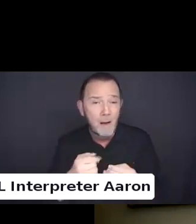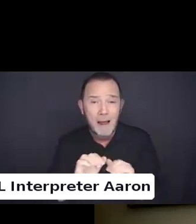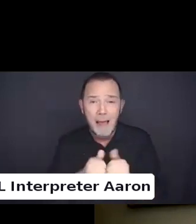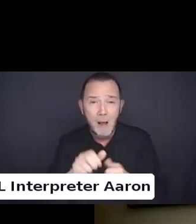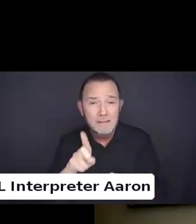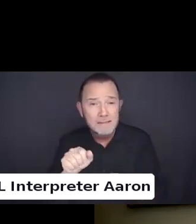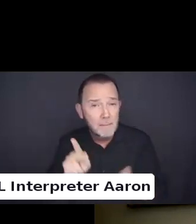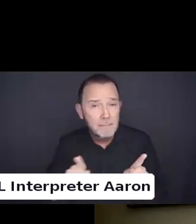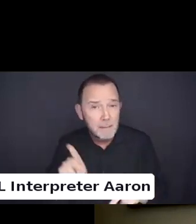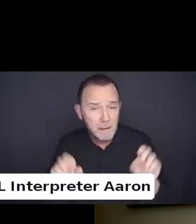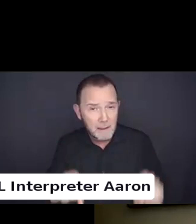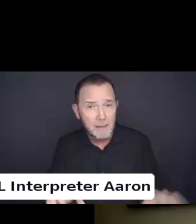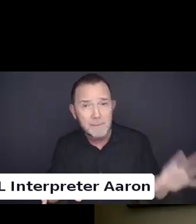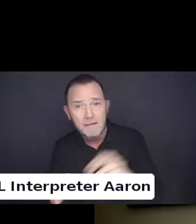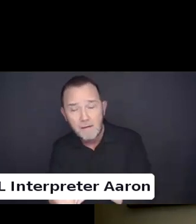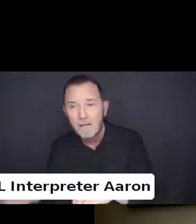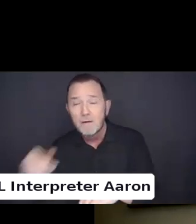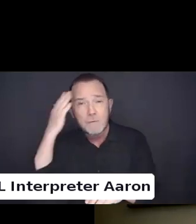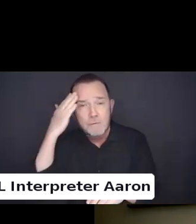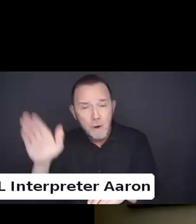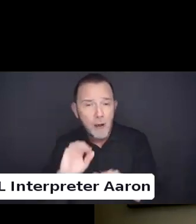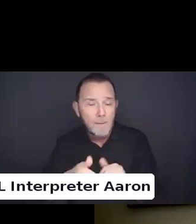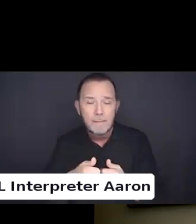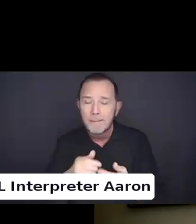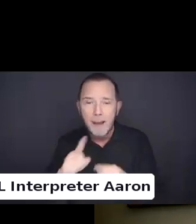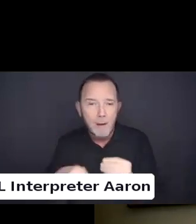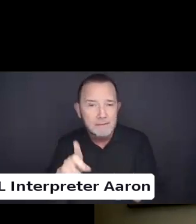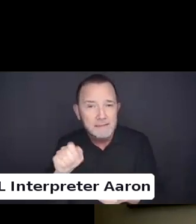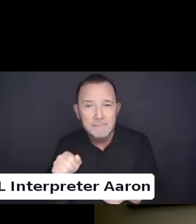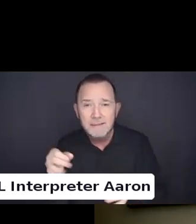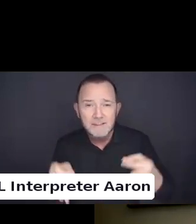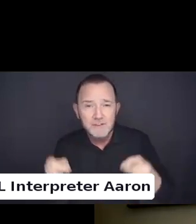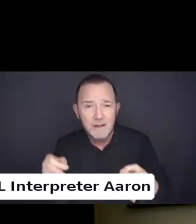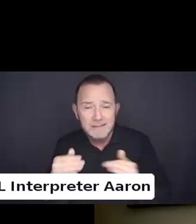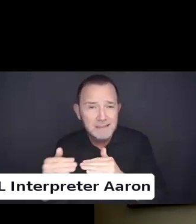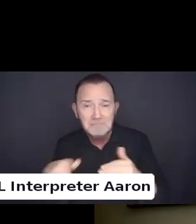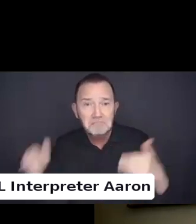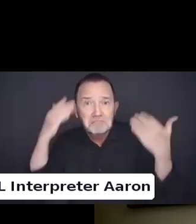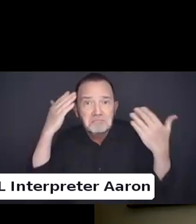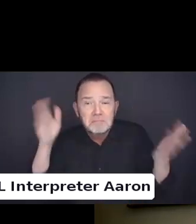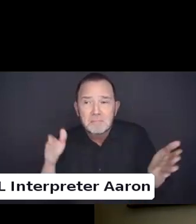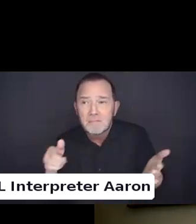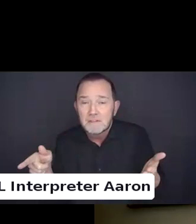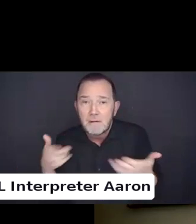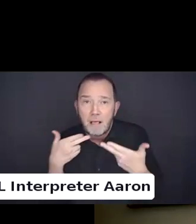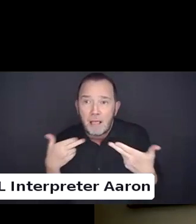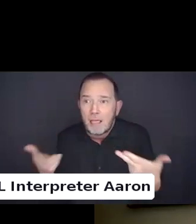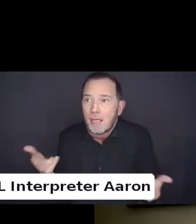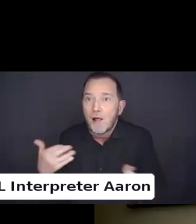and disability justice. Have just inadvertently or unintentionally left disabled folks out.